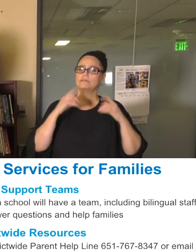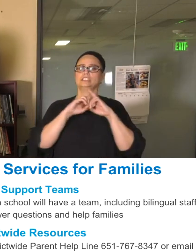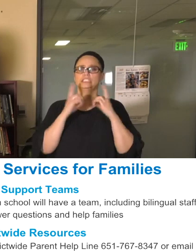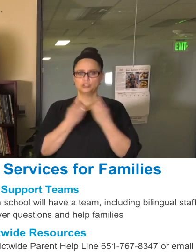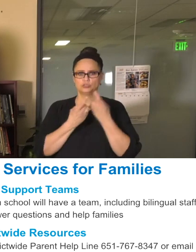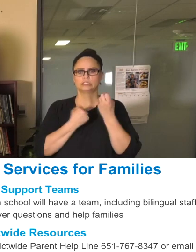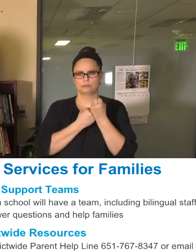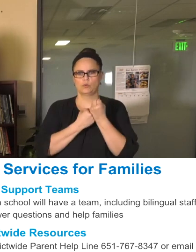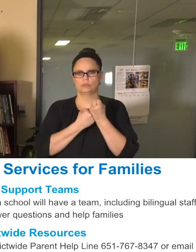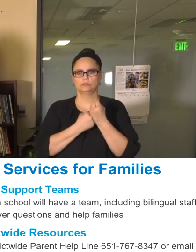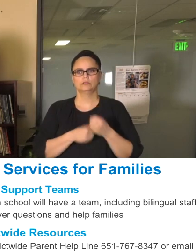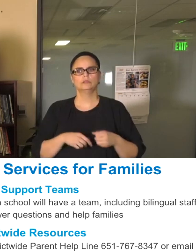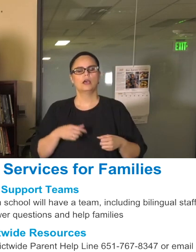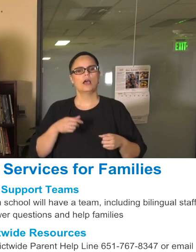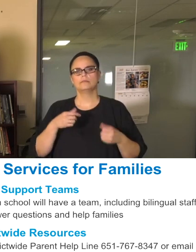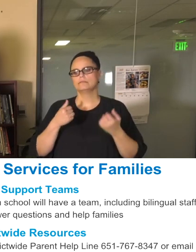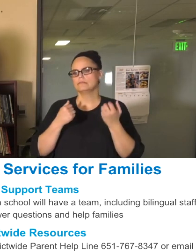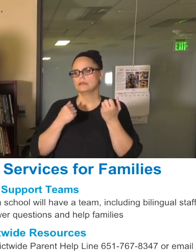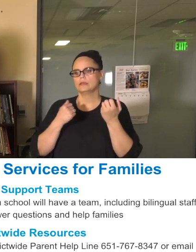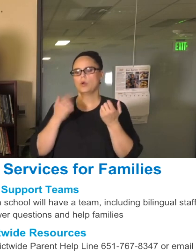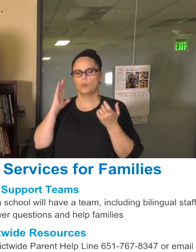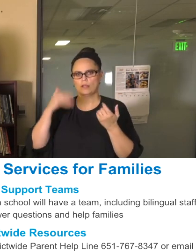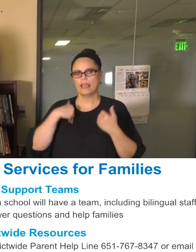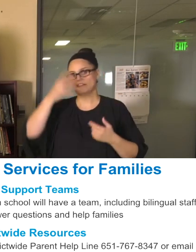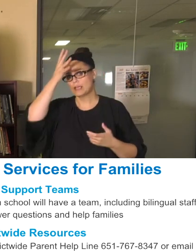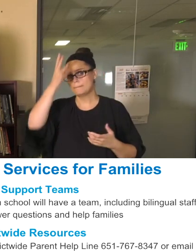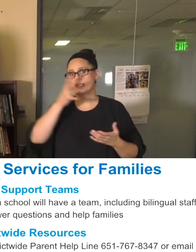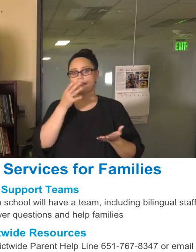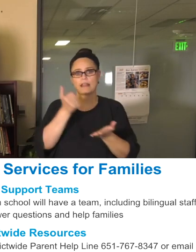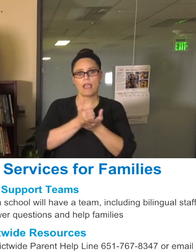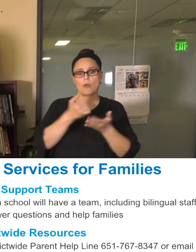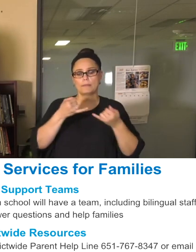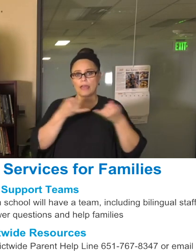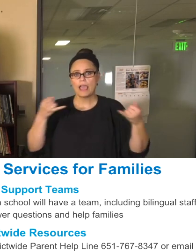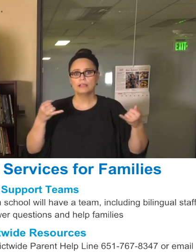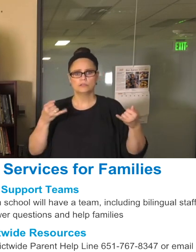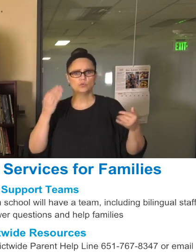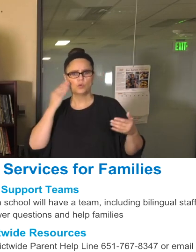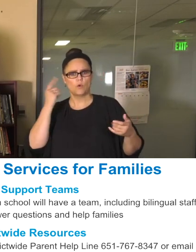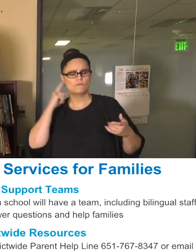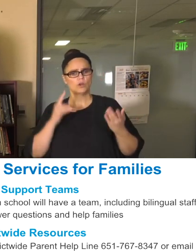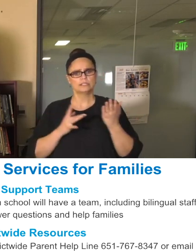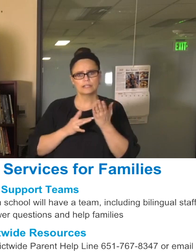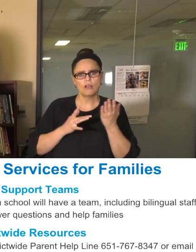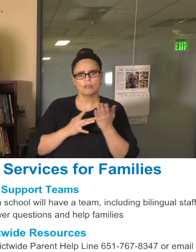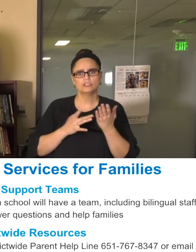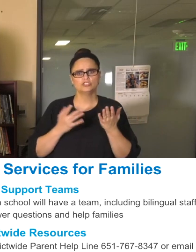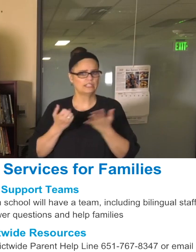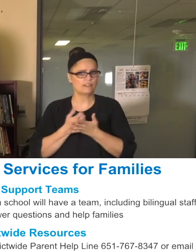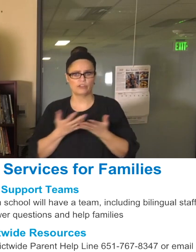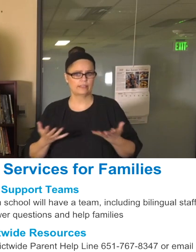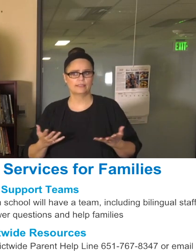especially around technology, but really around anything where we can be a great resource for you to handle the